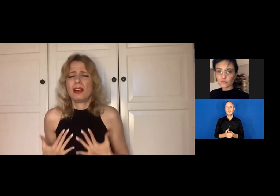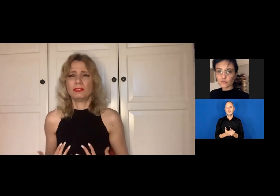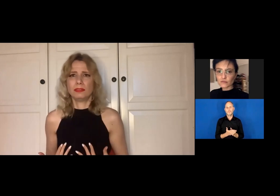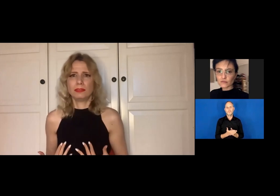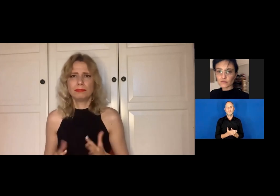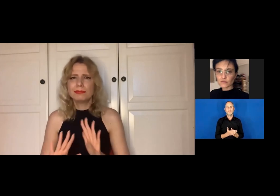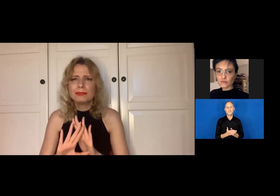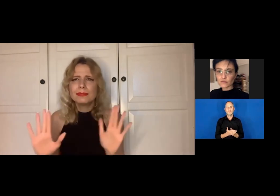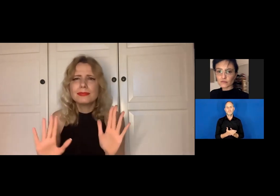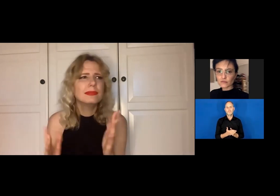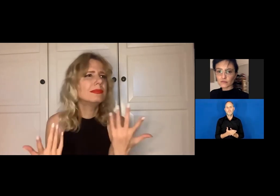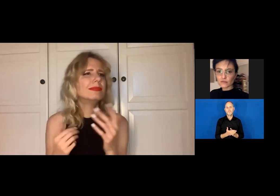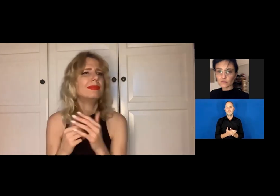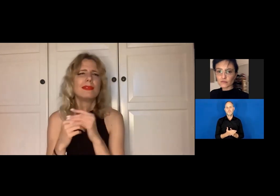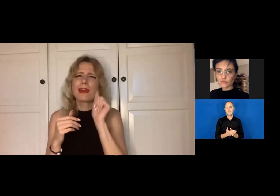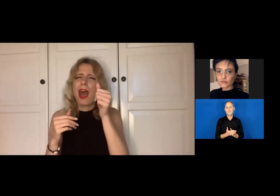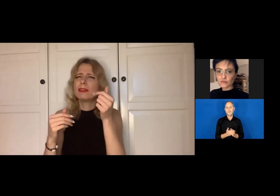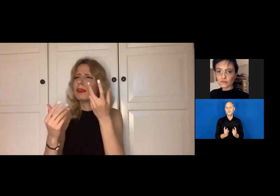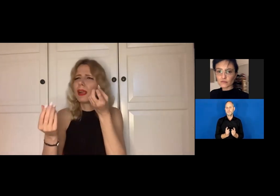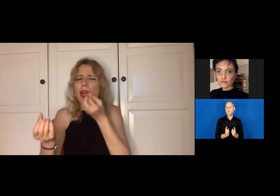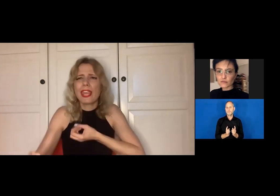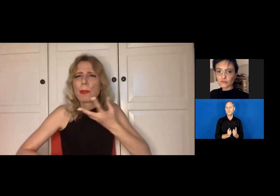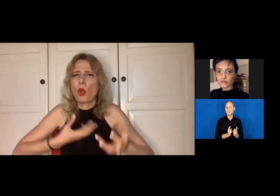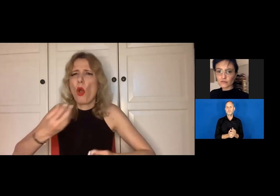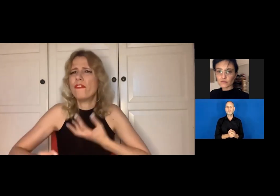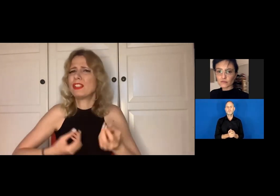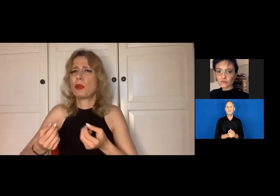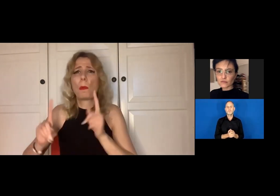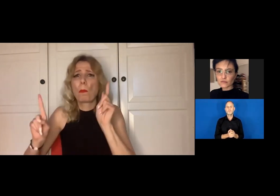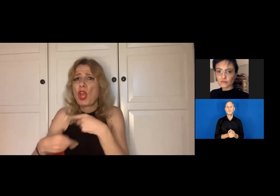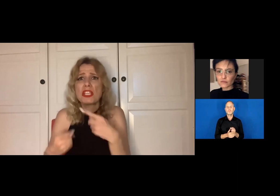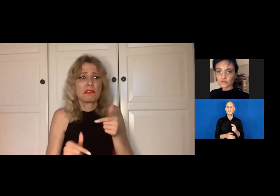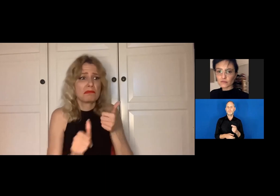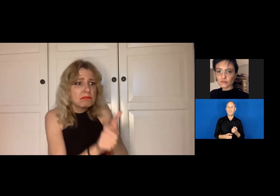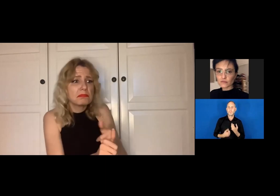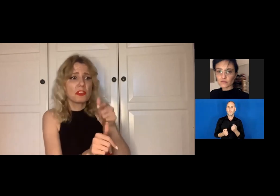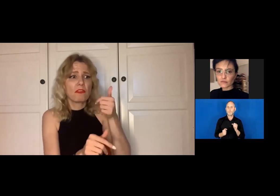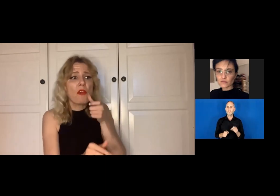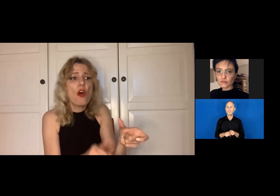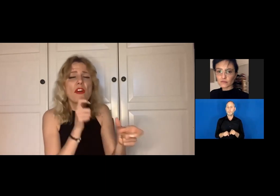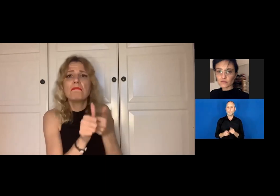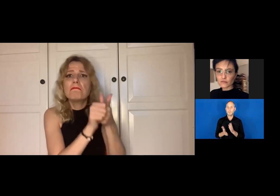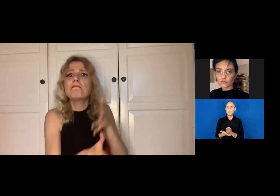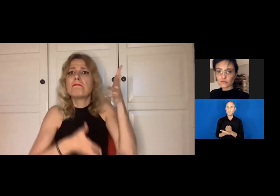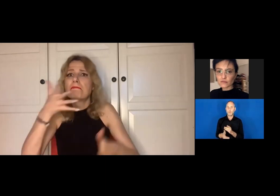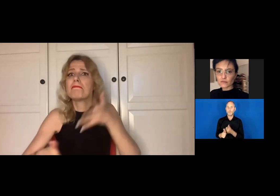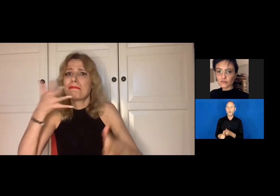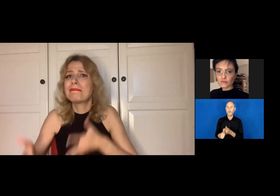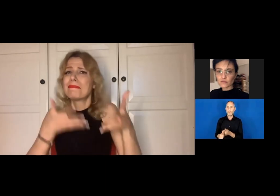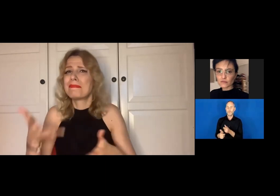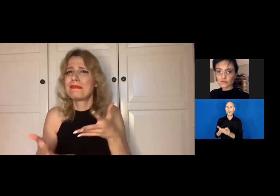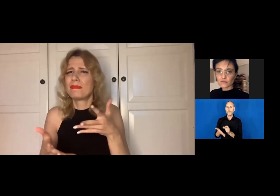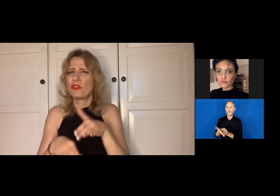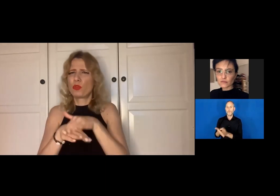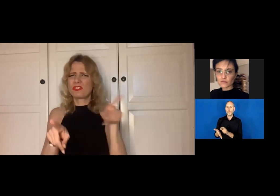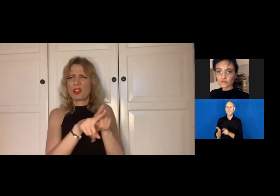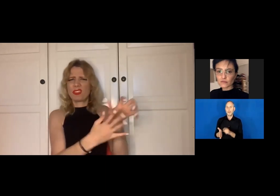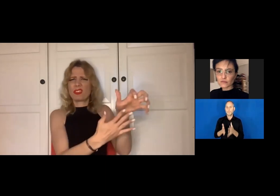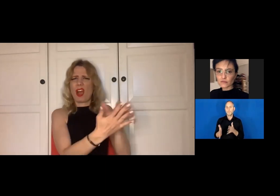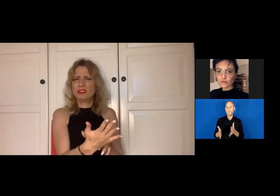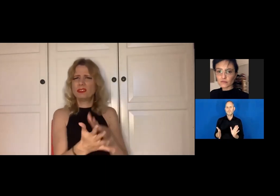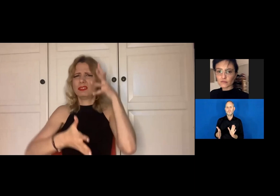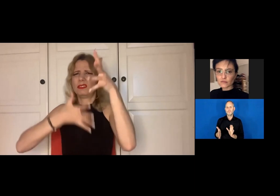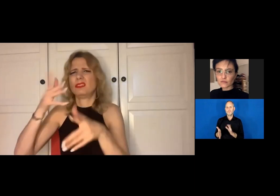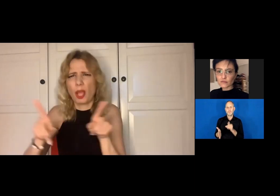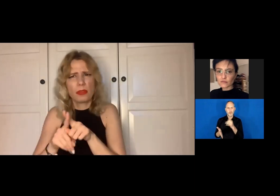And this is it. This is the same content, just in a different, more artistic way. So what I encourage other artists